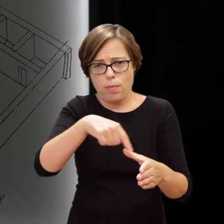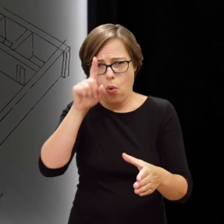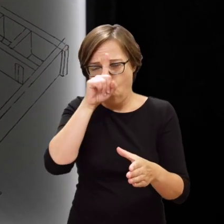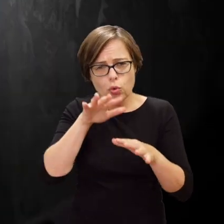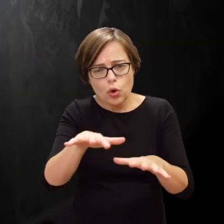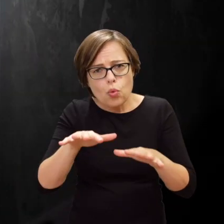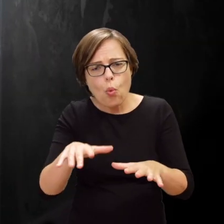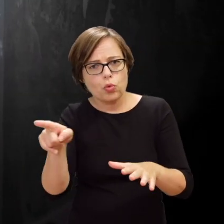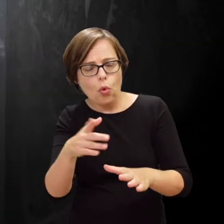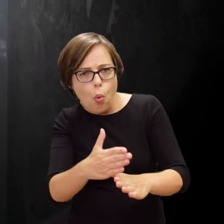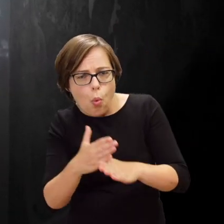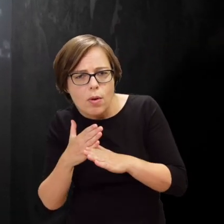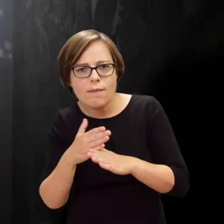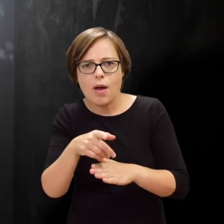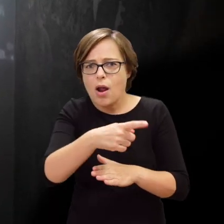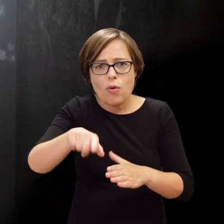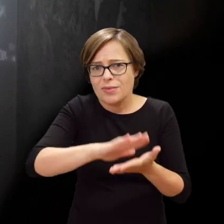together with people they had not known before.